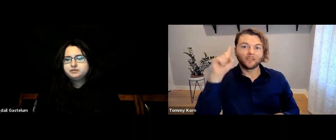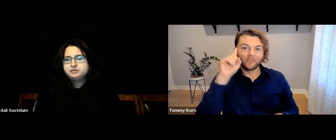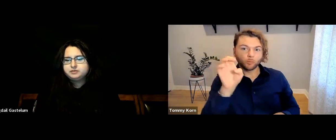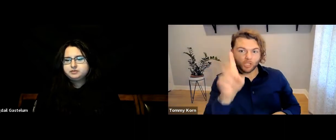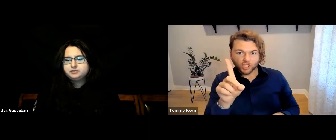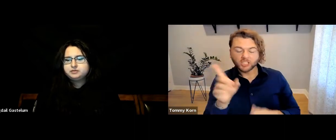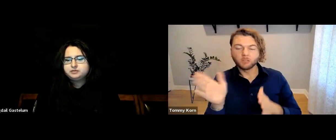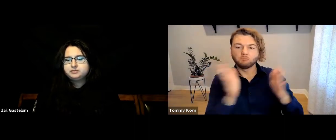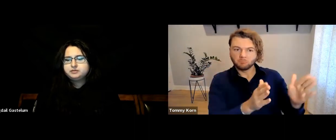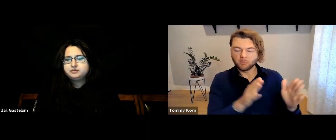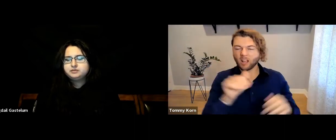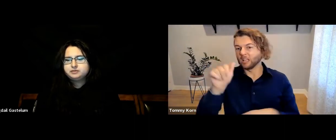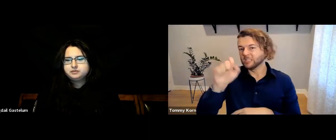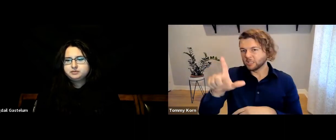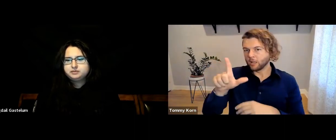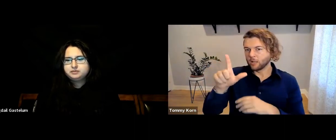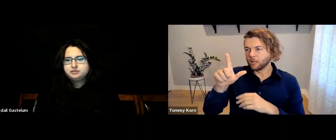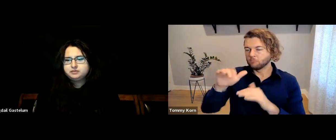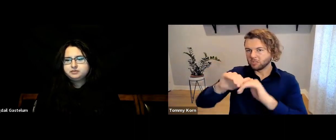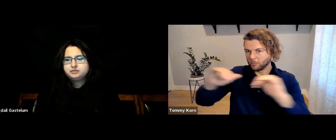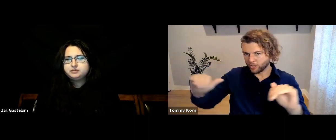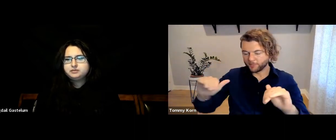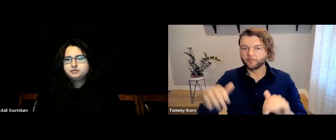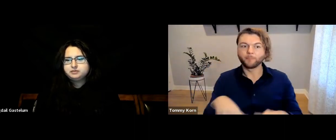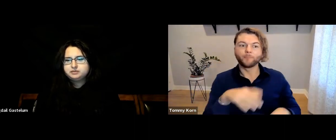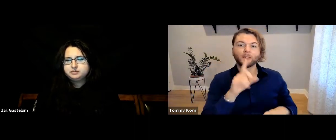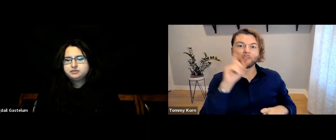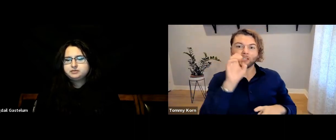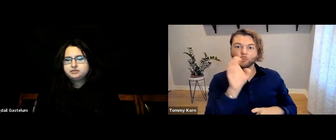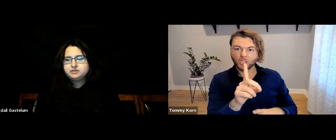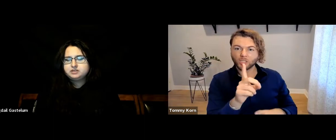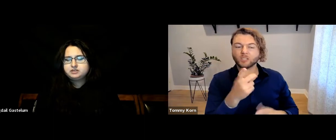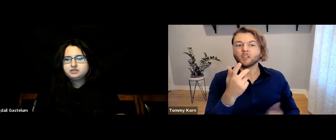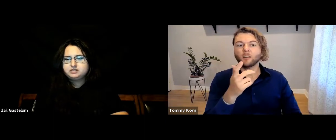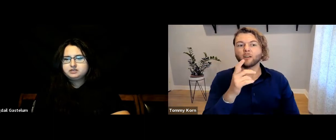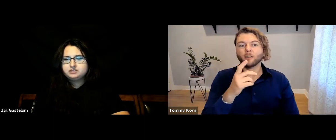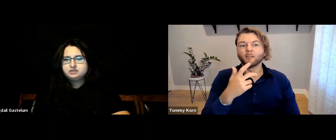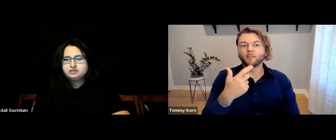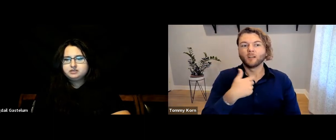Deaf education and ASL are completely different things. As far as Deaf education--